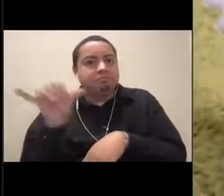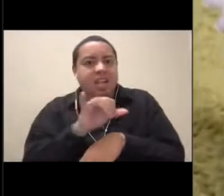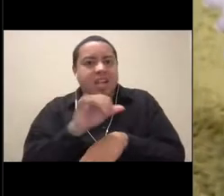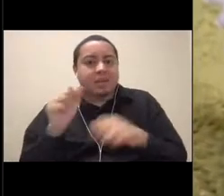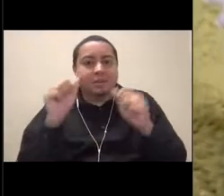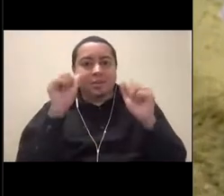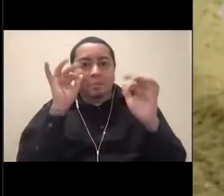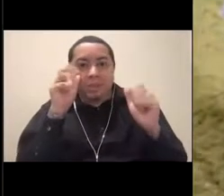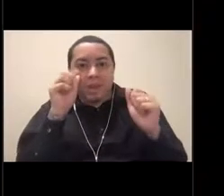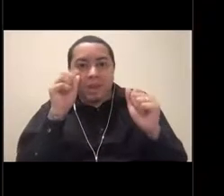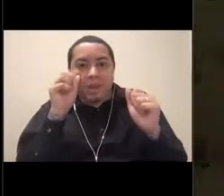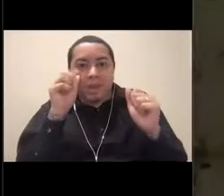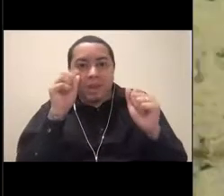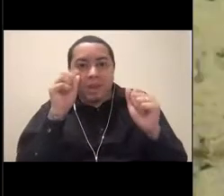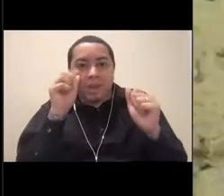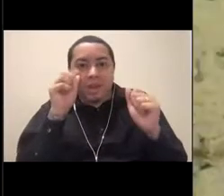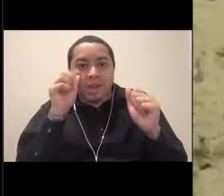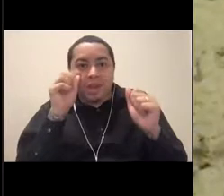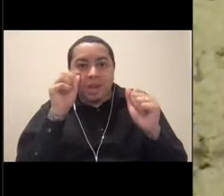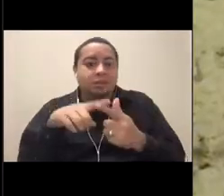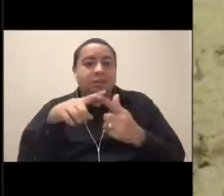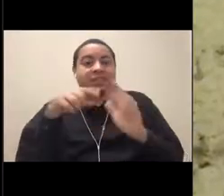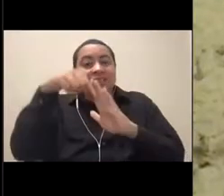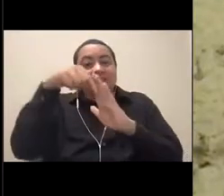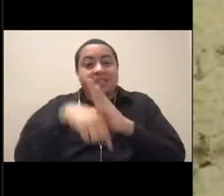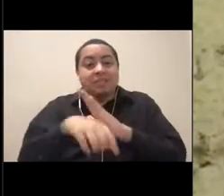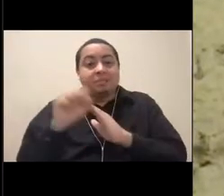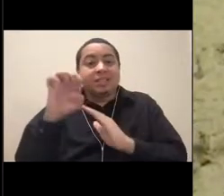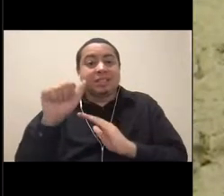deep sea octopus, and even weird creatures like this sea spider.